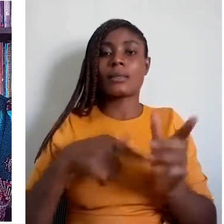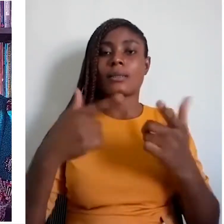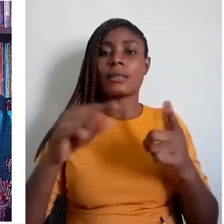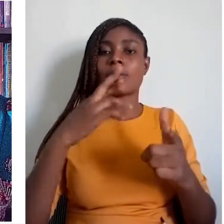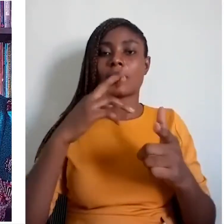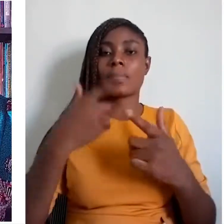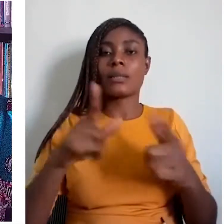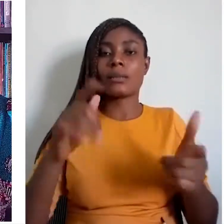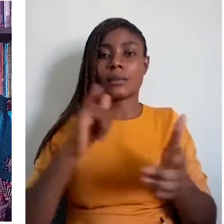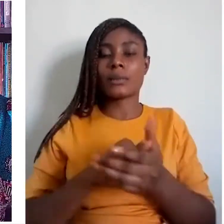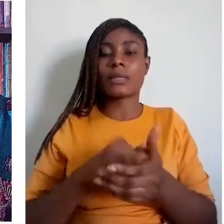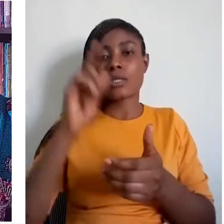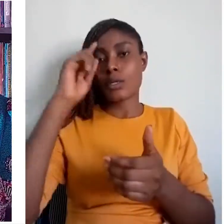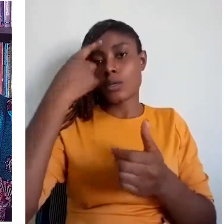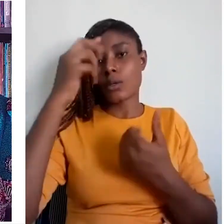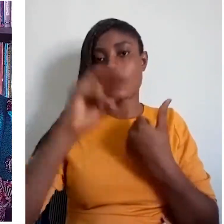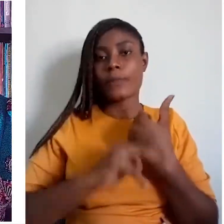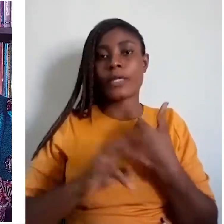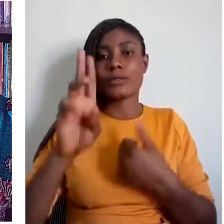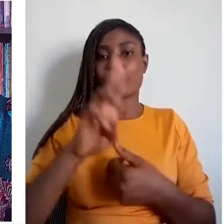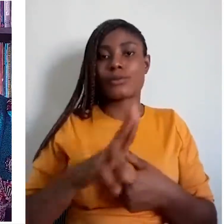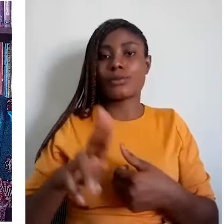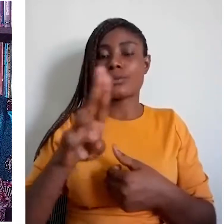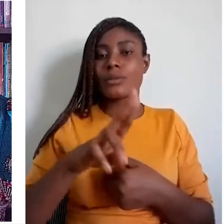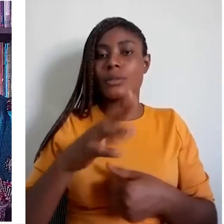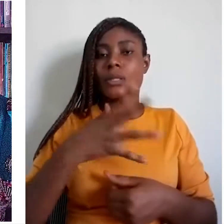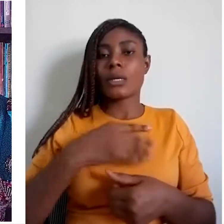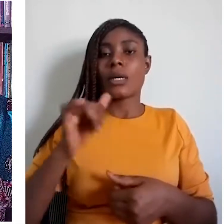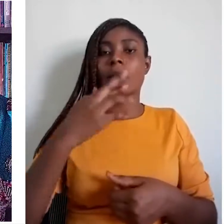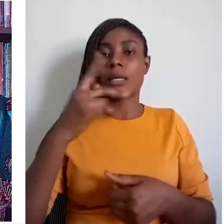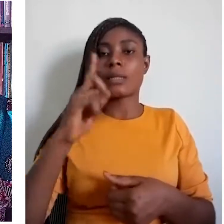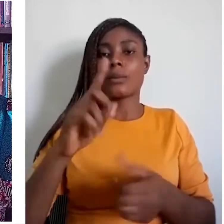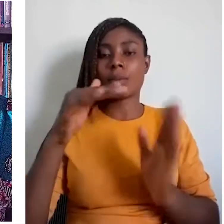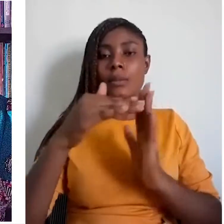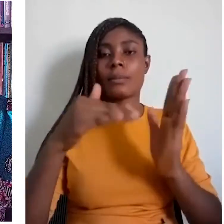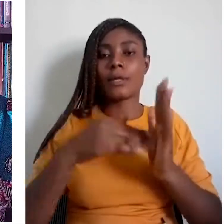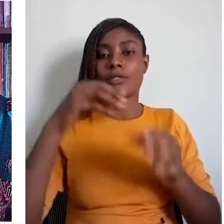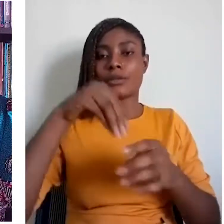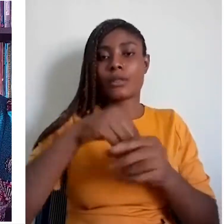governments use, and they are the ones mentioned in the constitutions of countries.